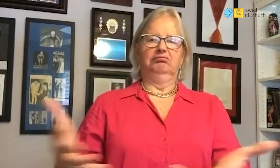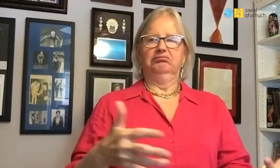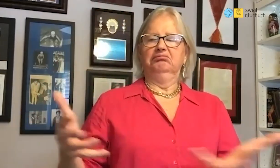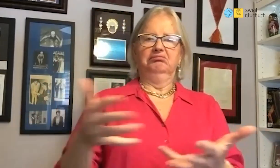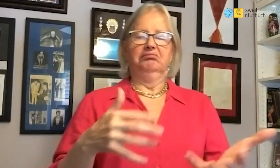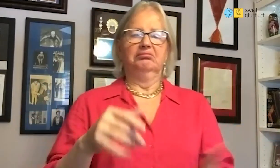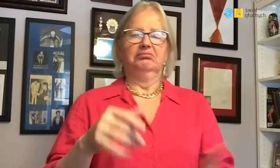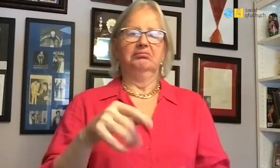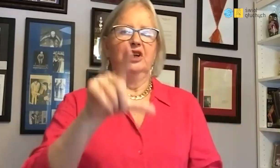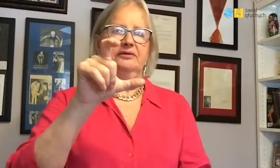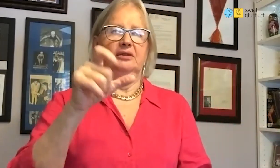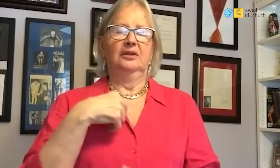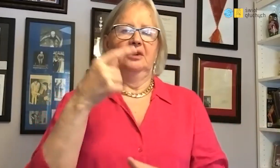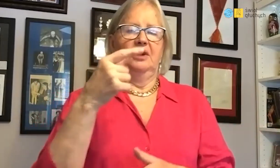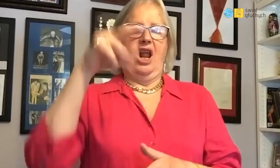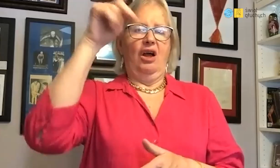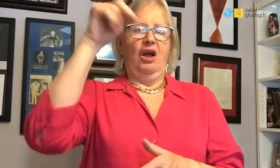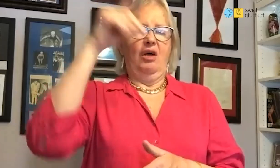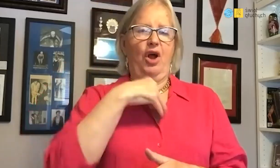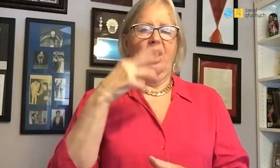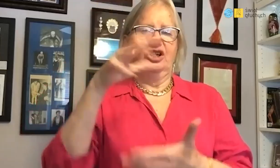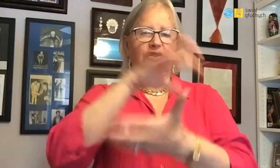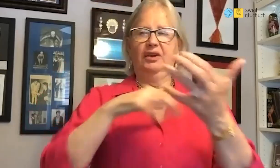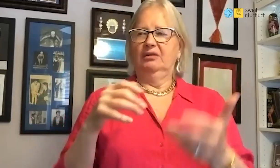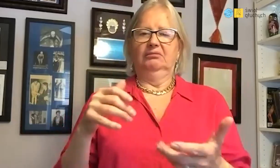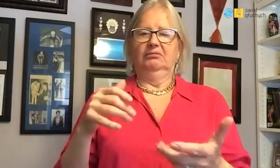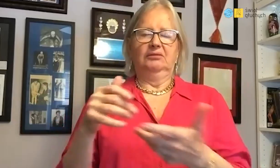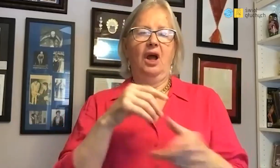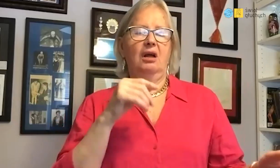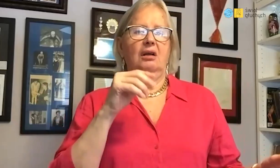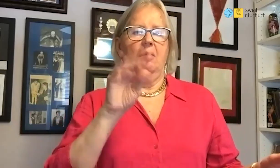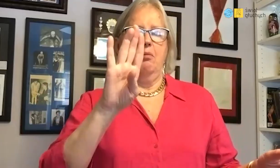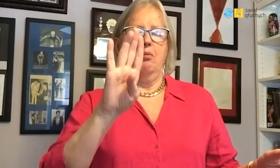and it was first time in the Polish national team. Later in the 200m race the situation repeated.